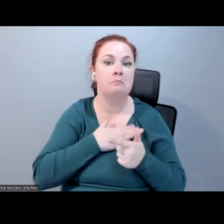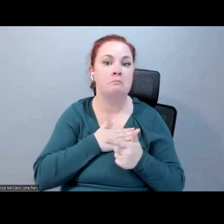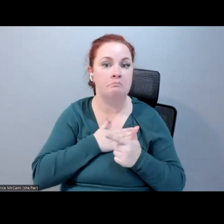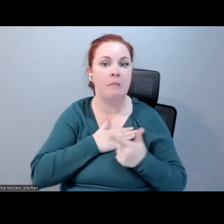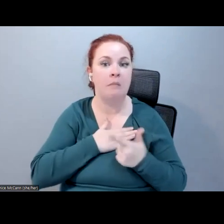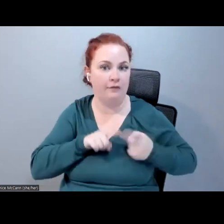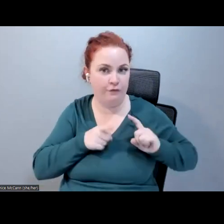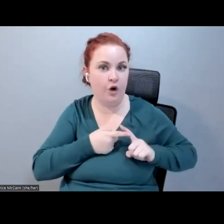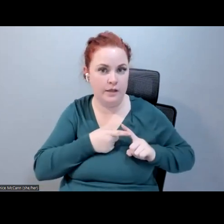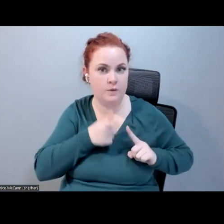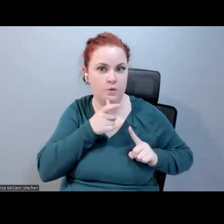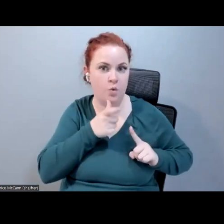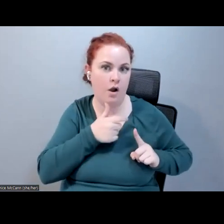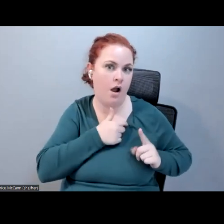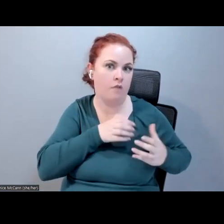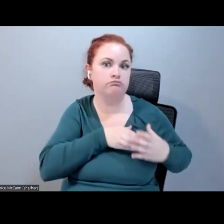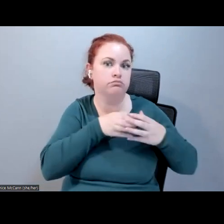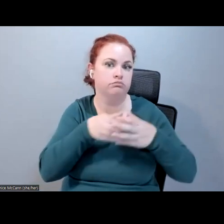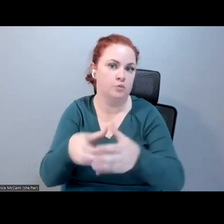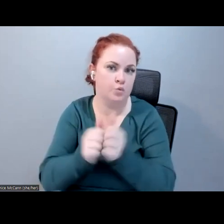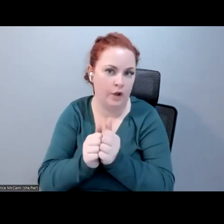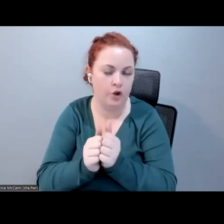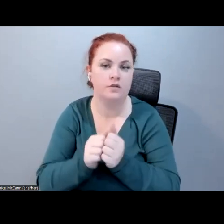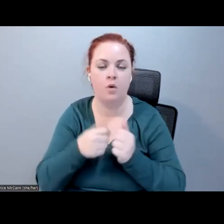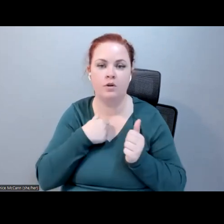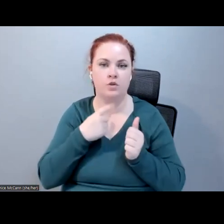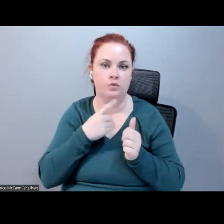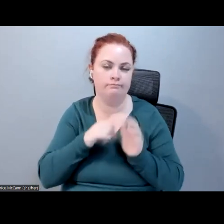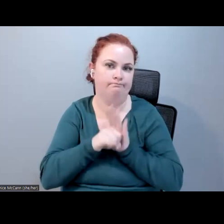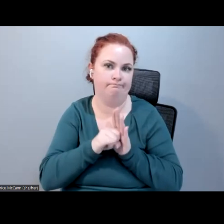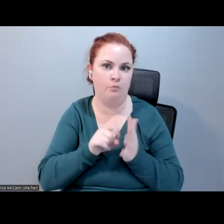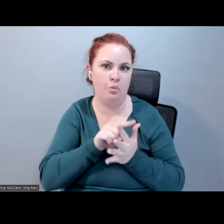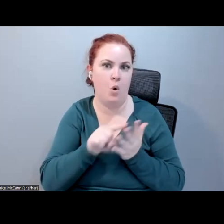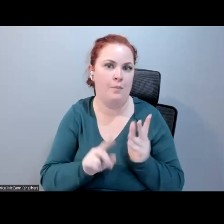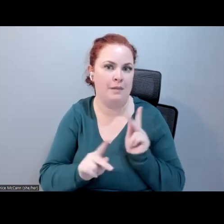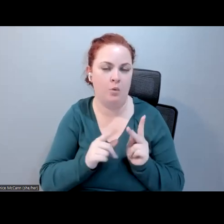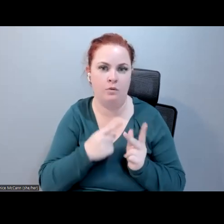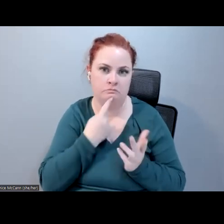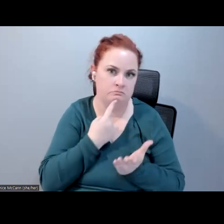this party with. I want to know what they are saying. But also